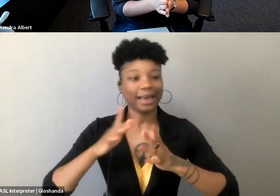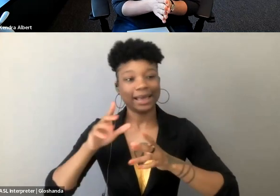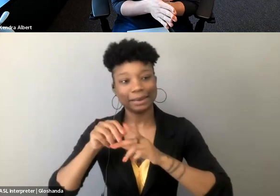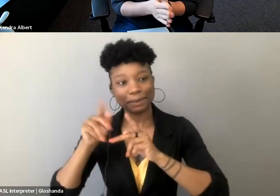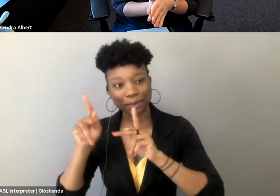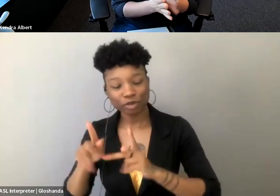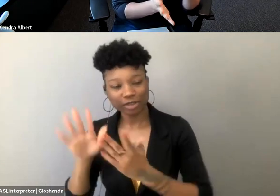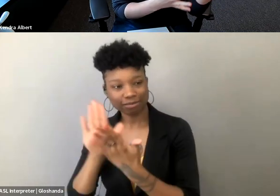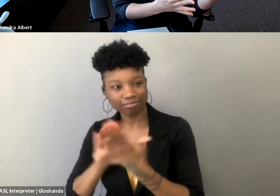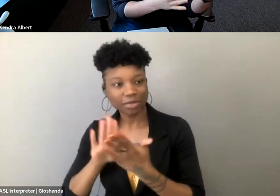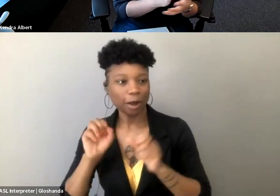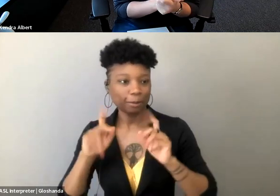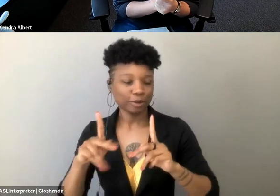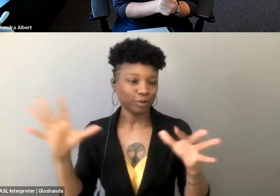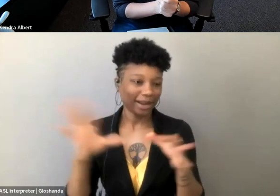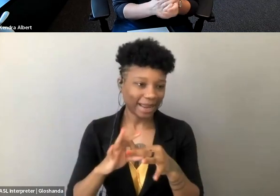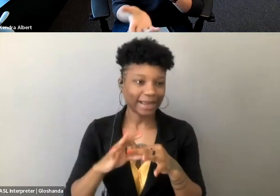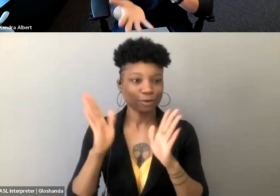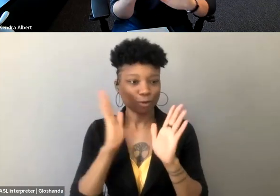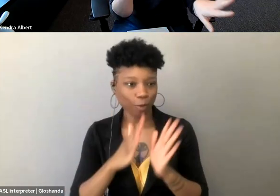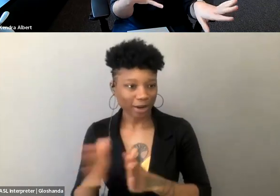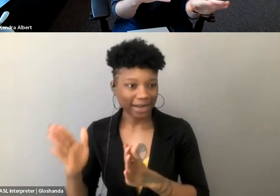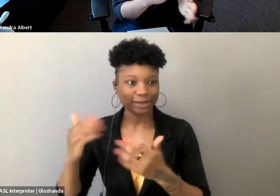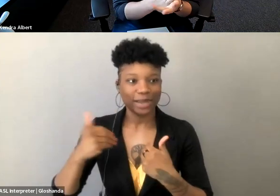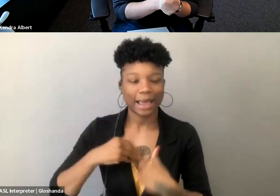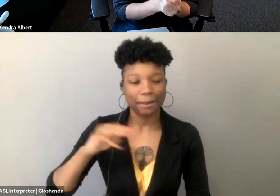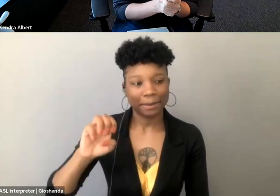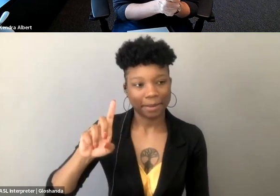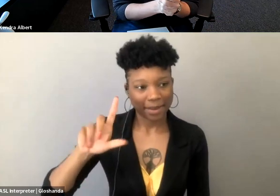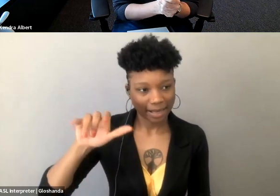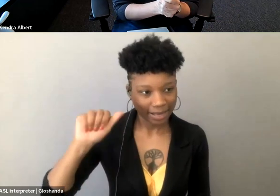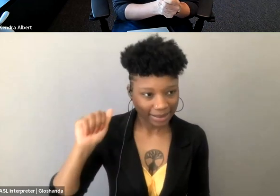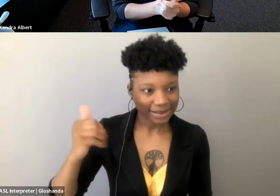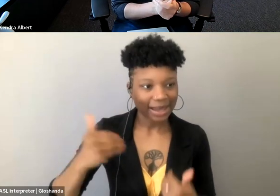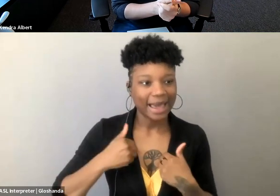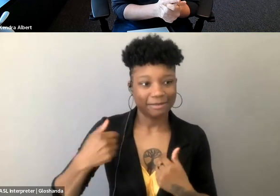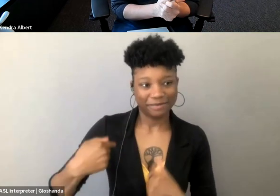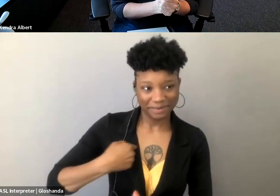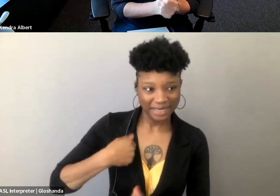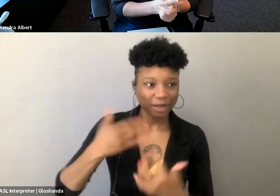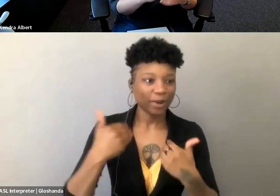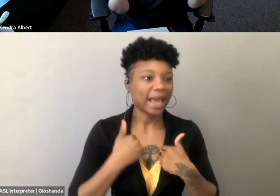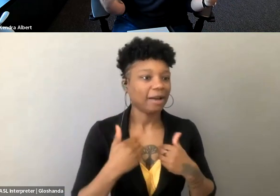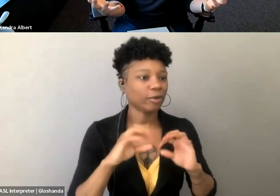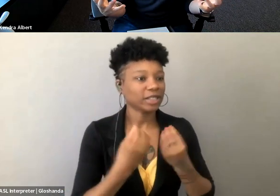to connect, co-organized by me and Melissa, hosted by the Initiative for Representative First Amendment.